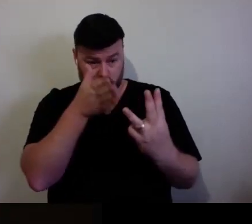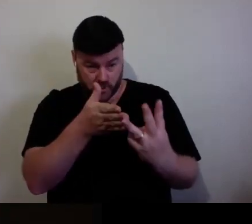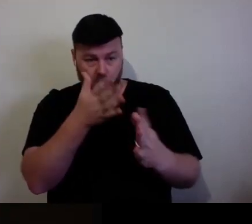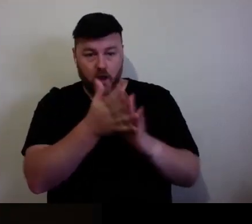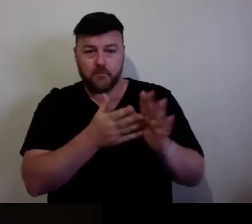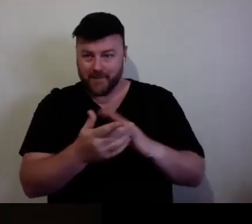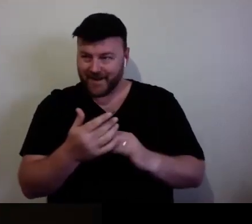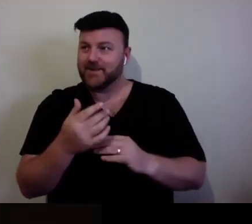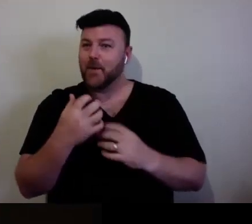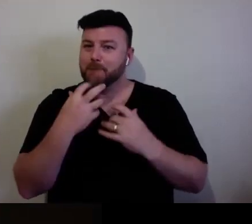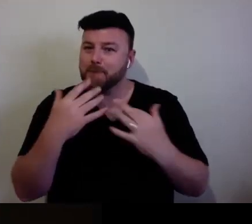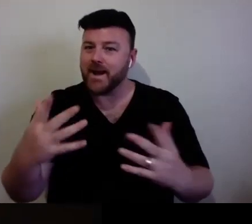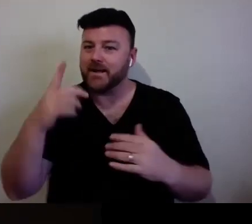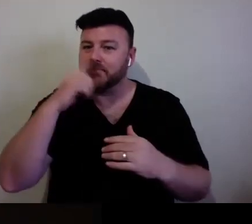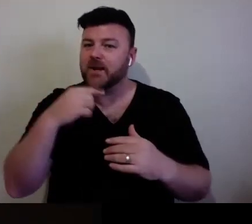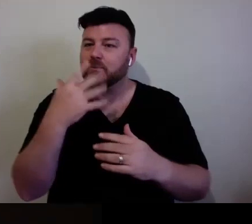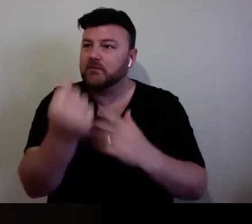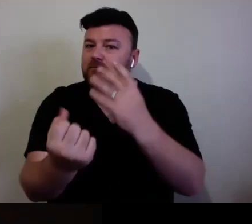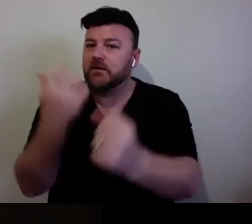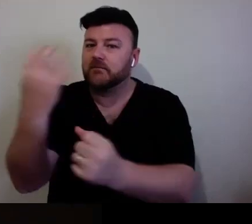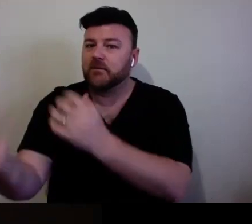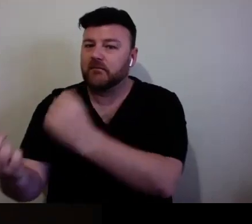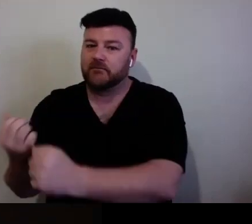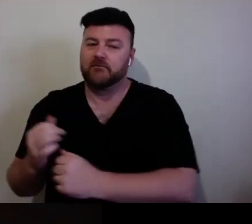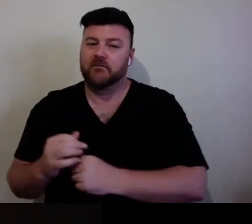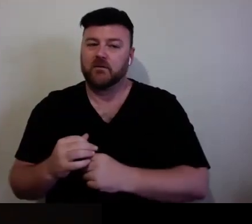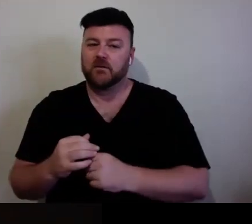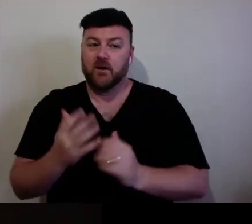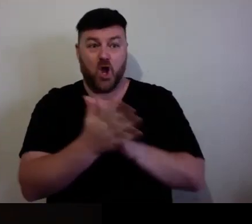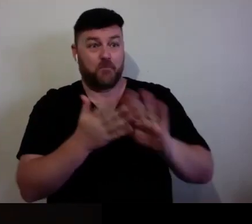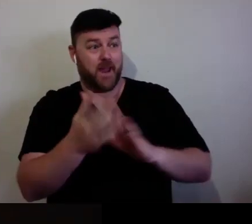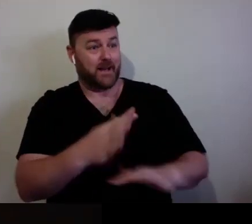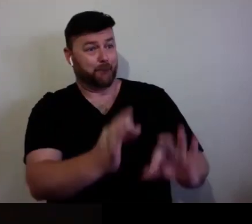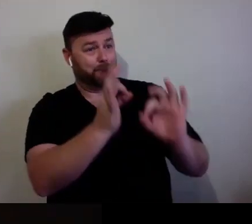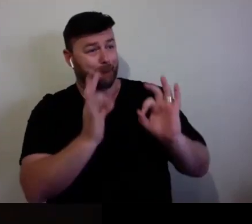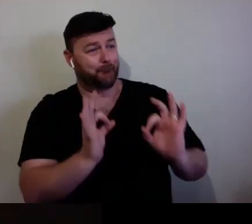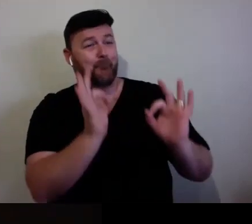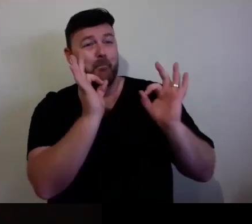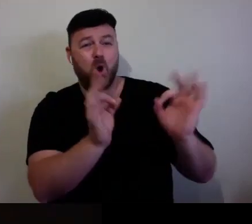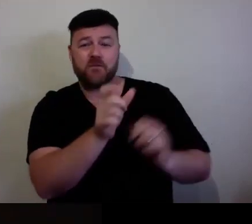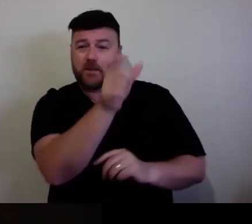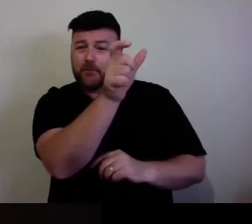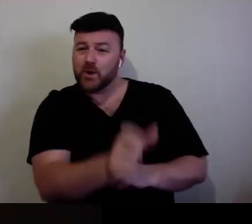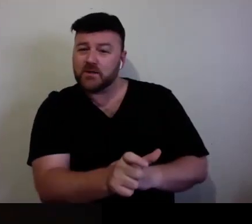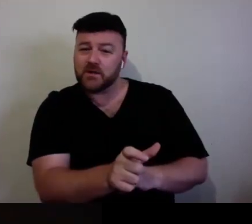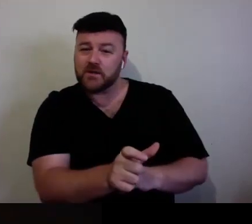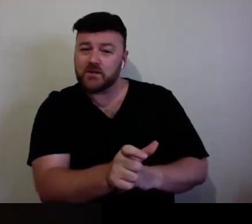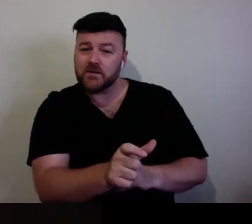There is no perfect able-bodied person. We are all different and we all have needs. Yeah.